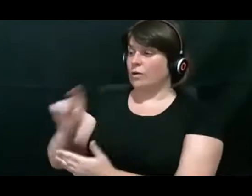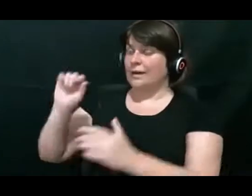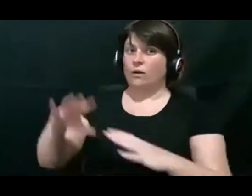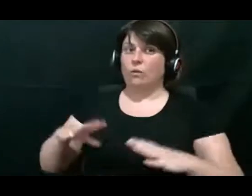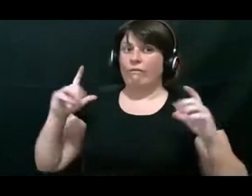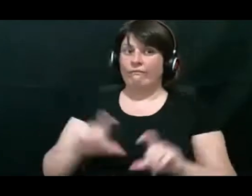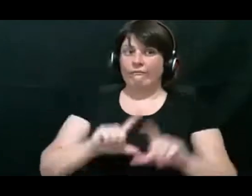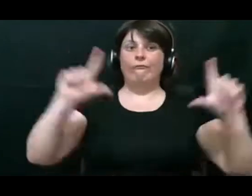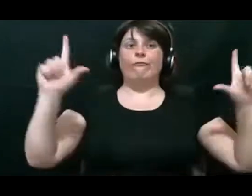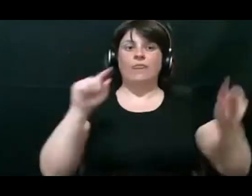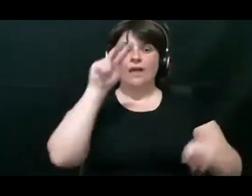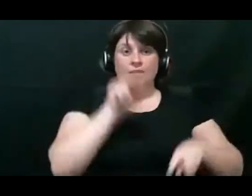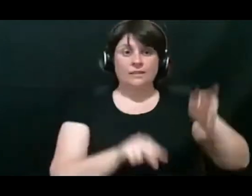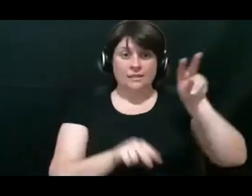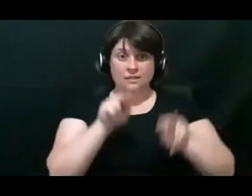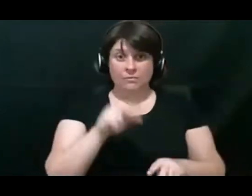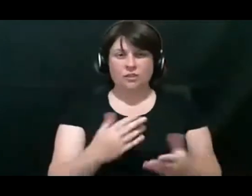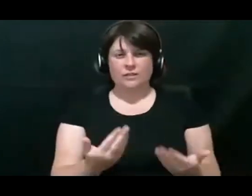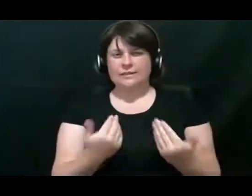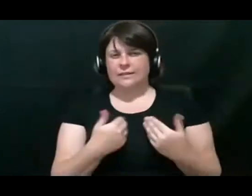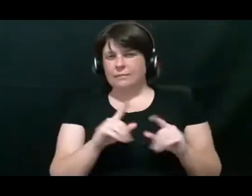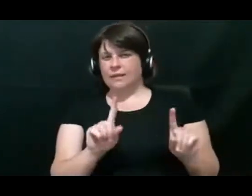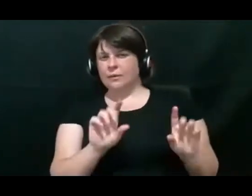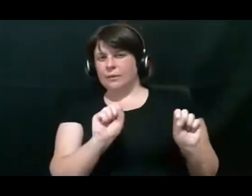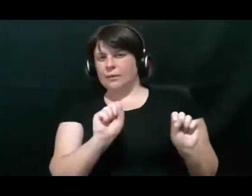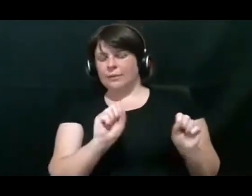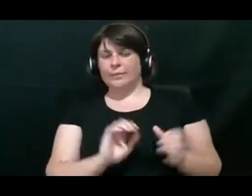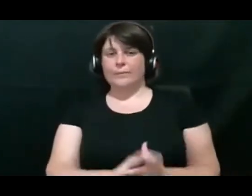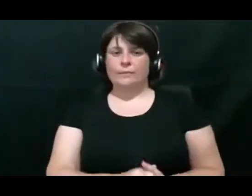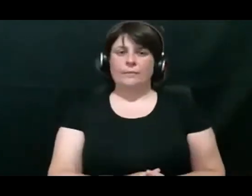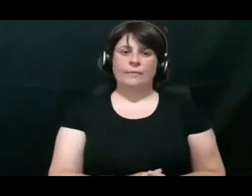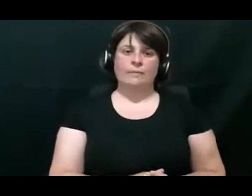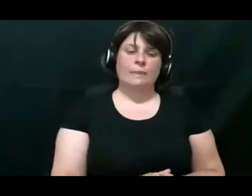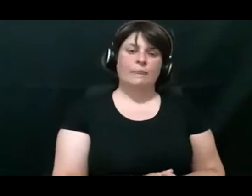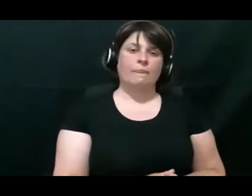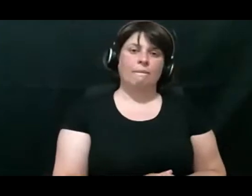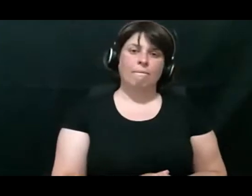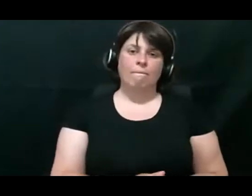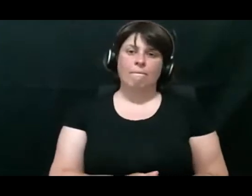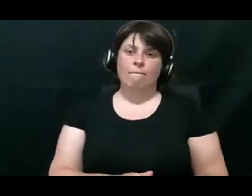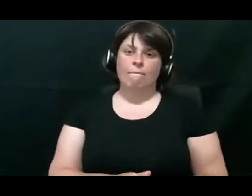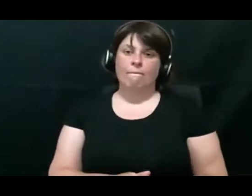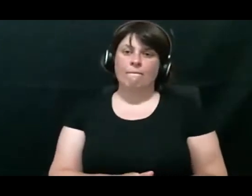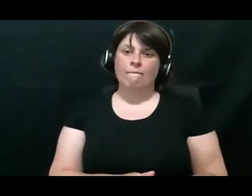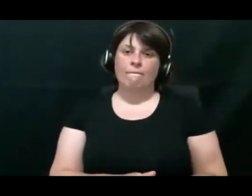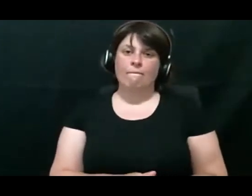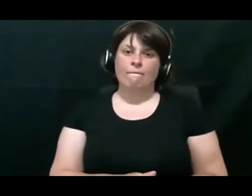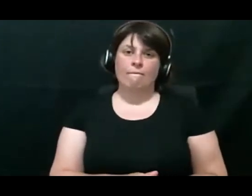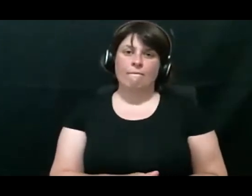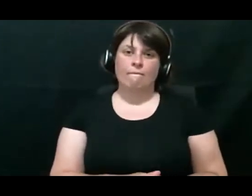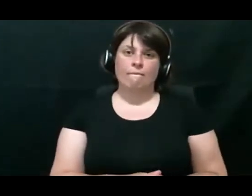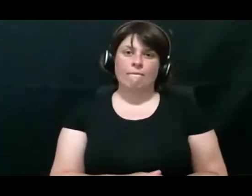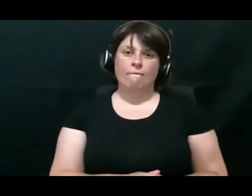Give me ‑ all panelists and attendees.